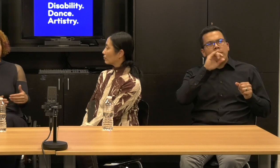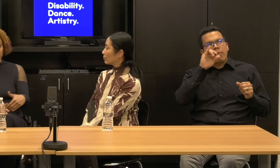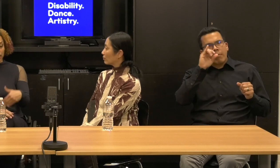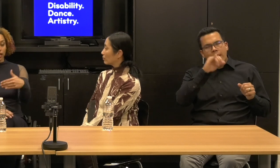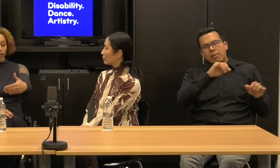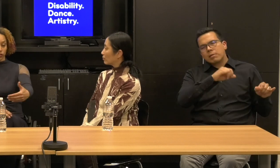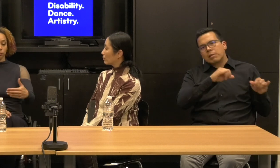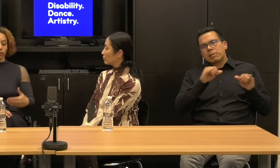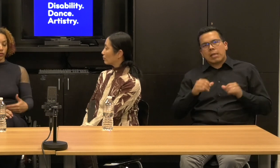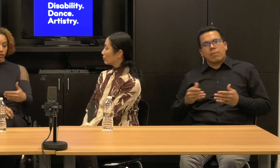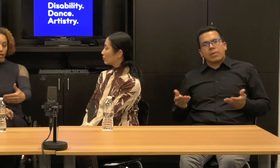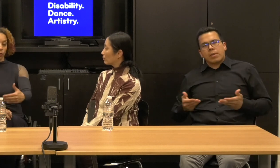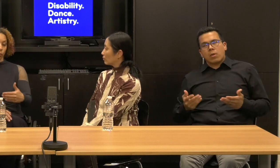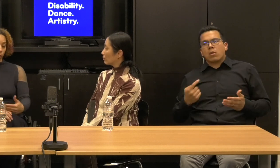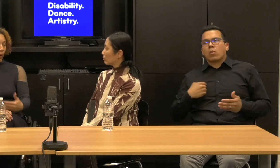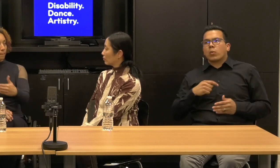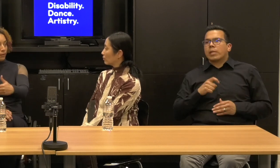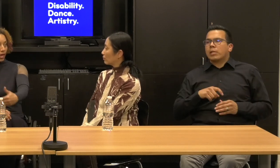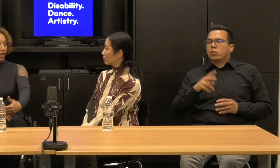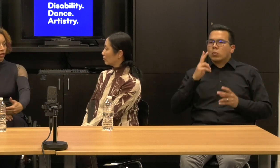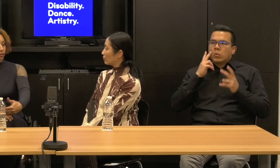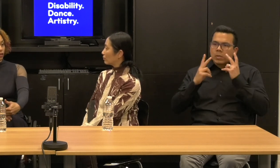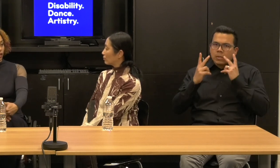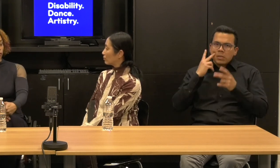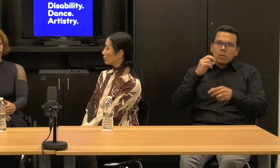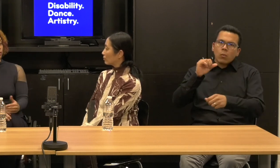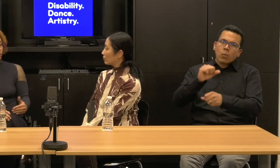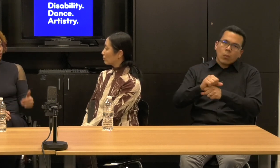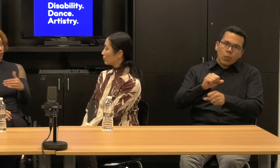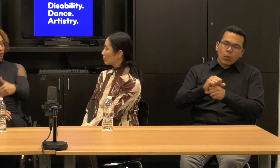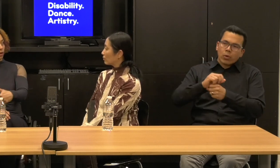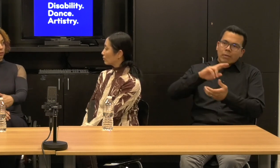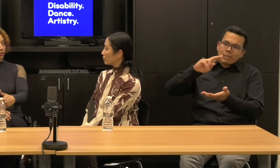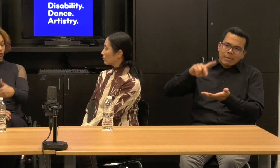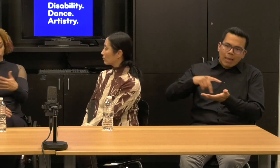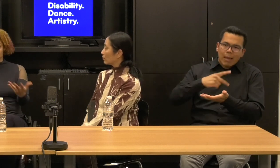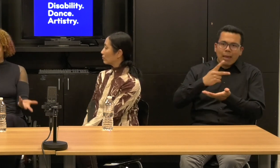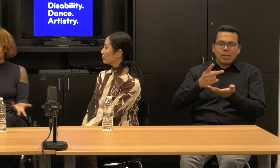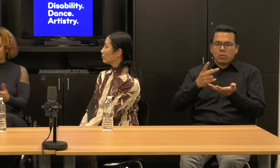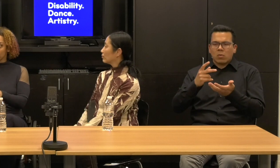We need to be seeing what made by people with different impairments, not just mobility impairments.